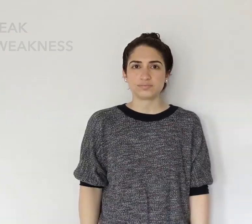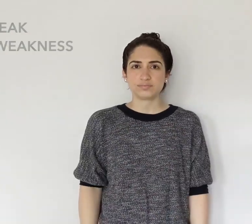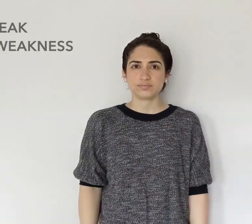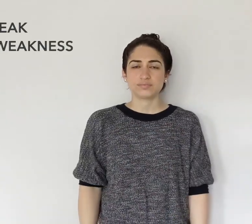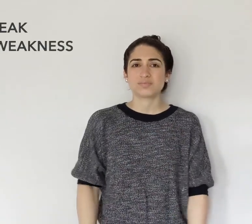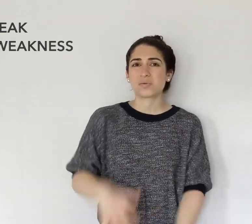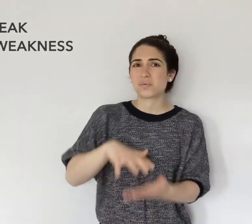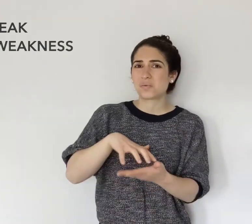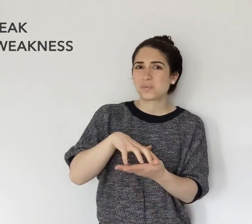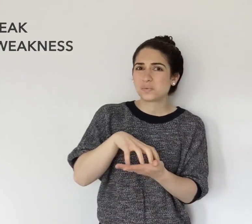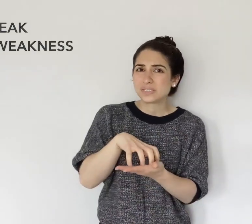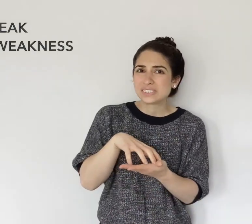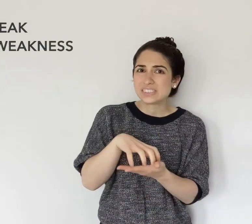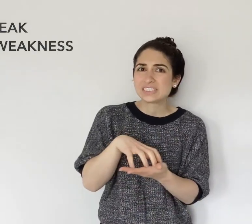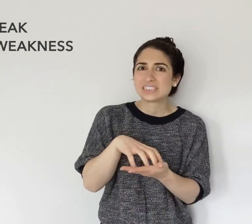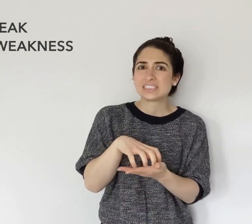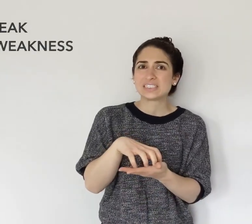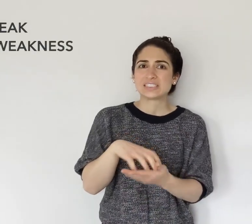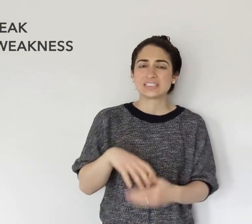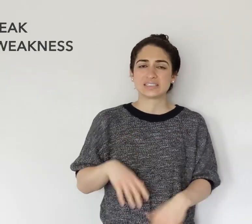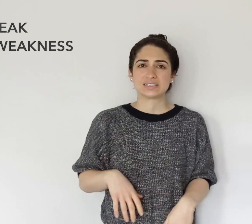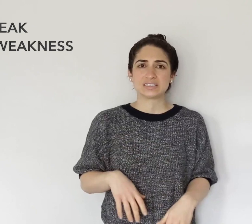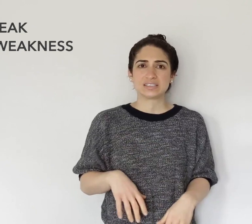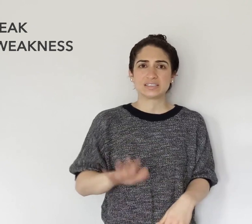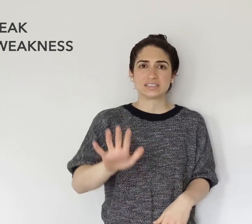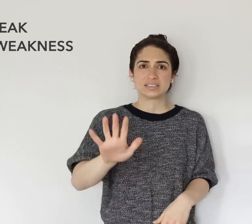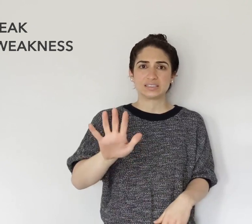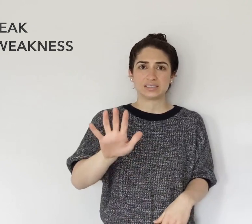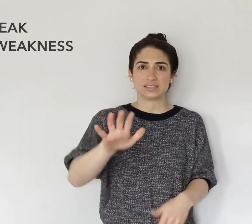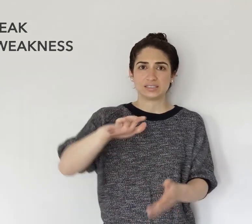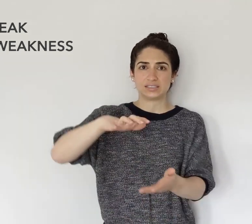WEAK, or "weakness"